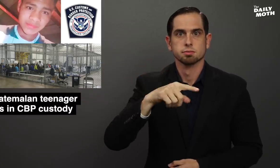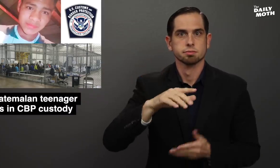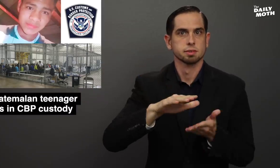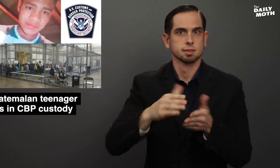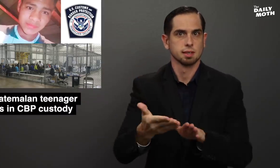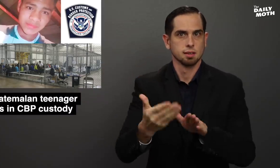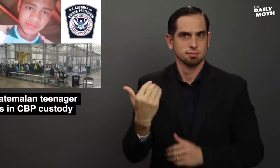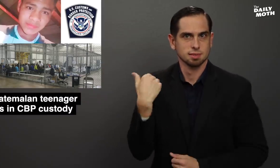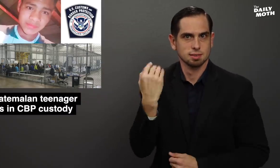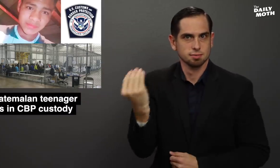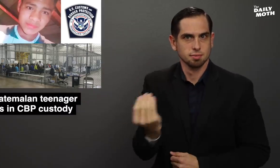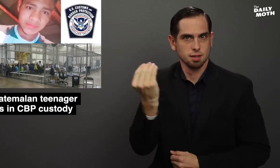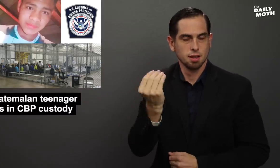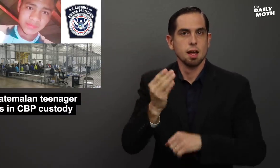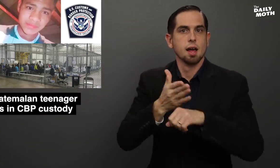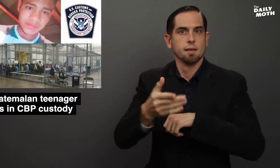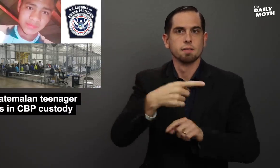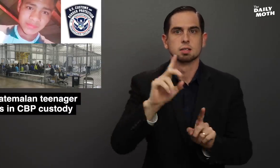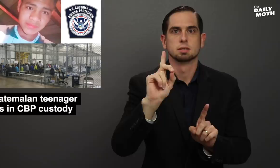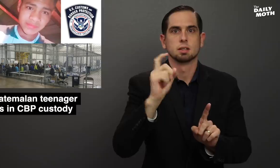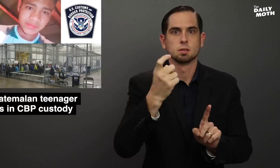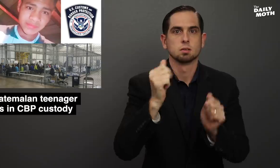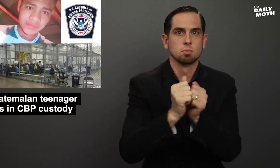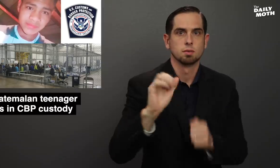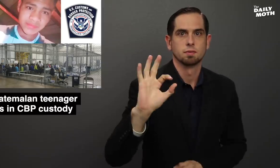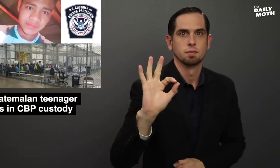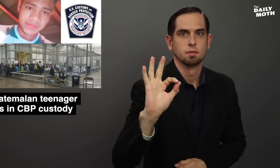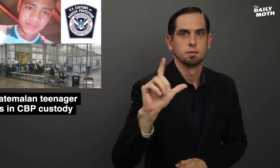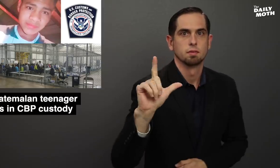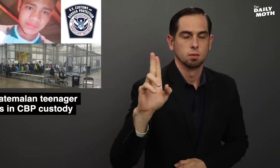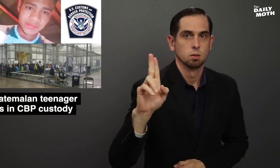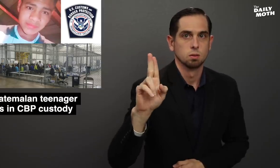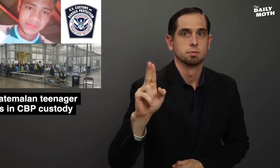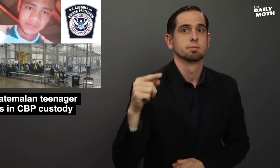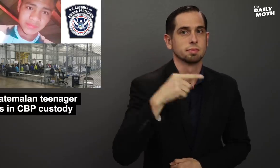died on Monday after he was diagnosed with a flu.